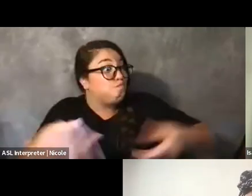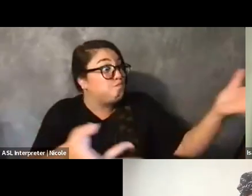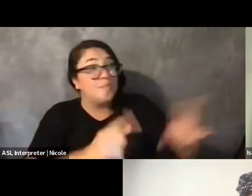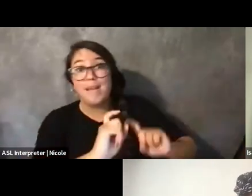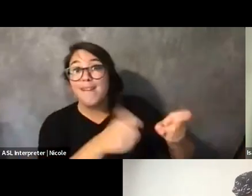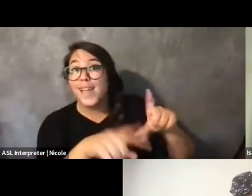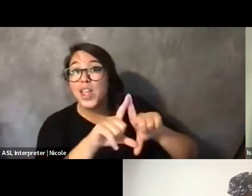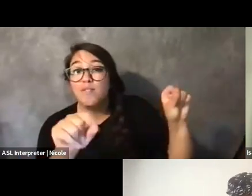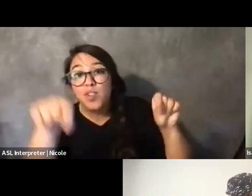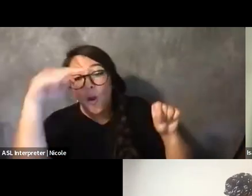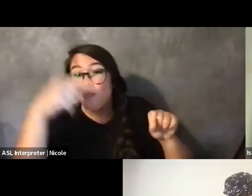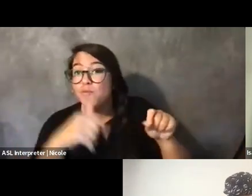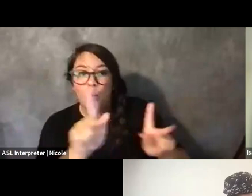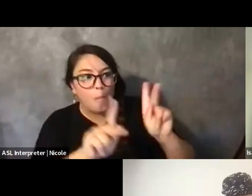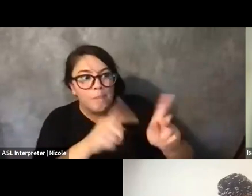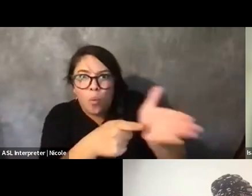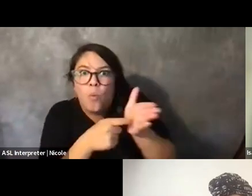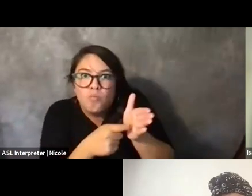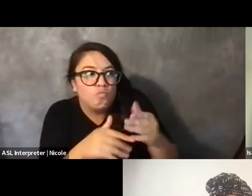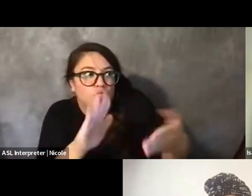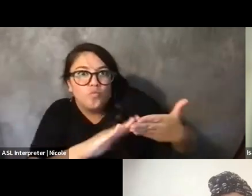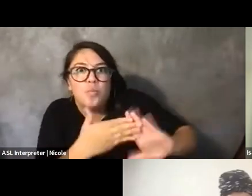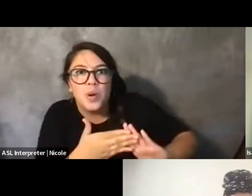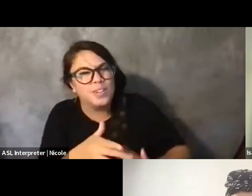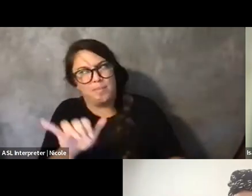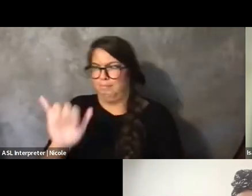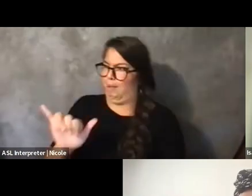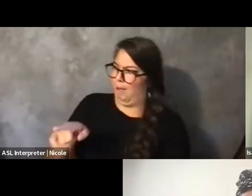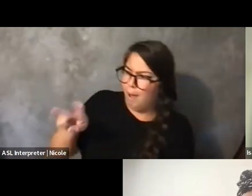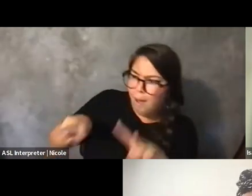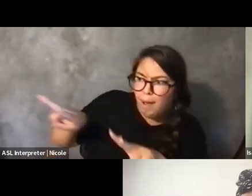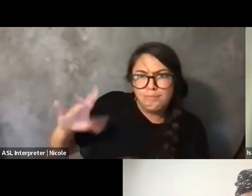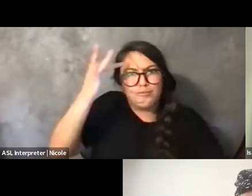Like, you have to, like, find these, like, little inroads to be able to do stuff.